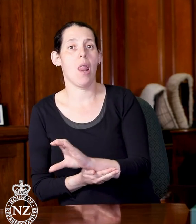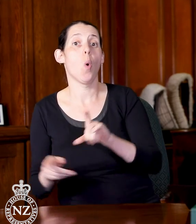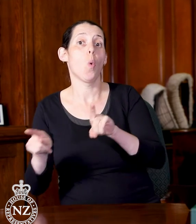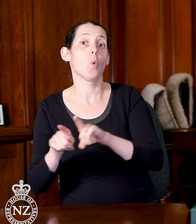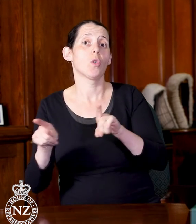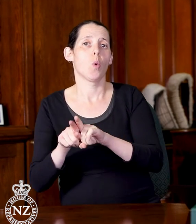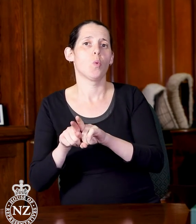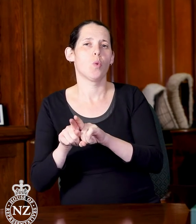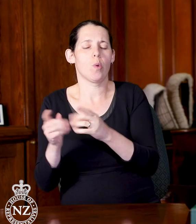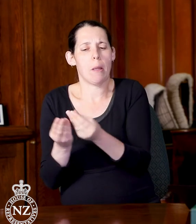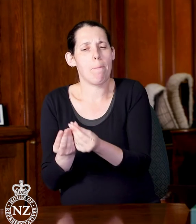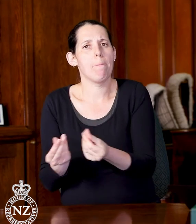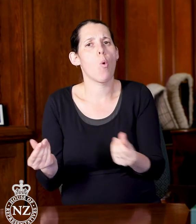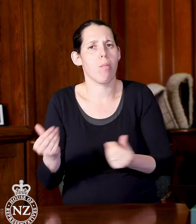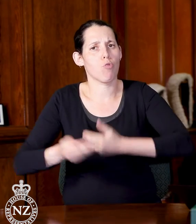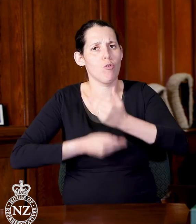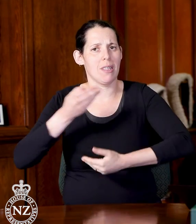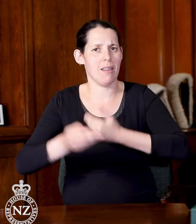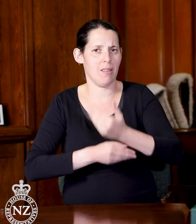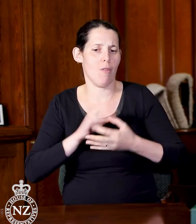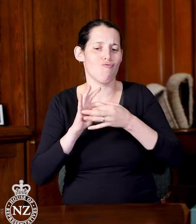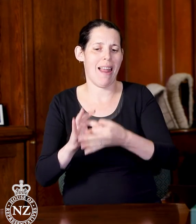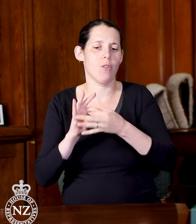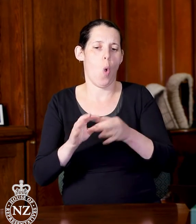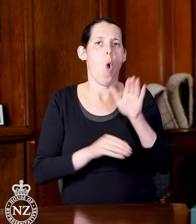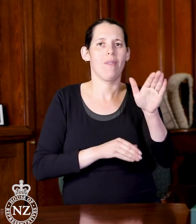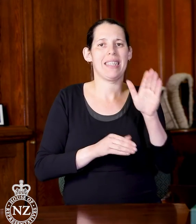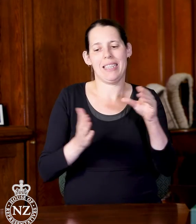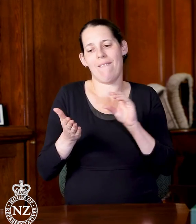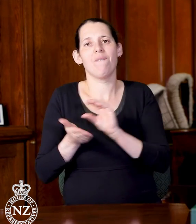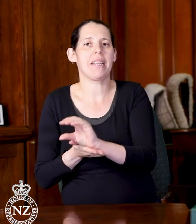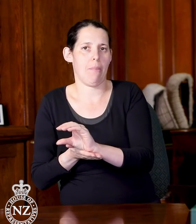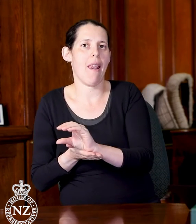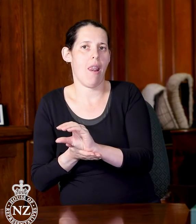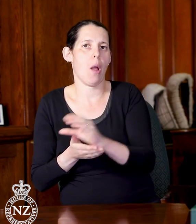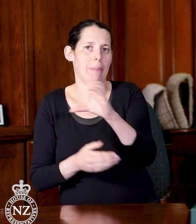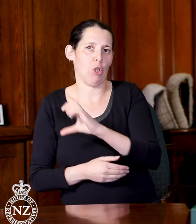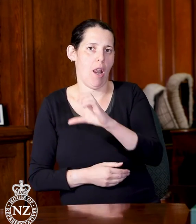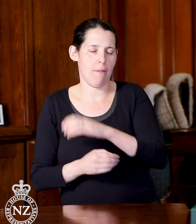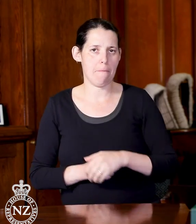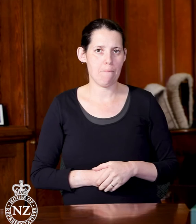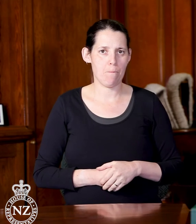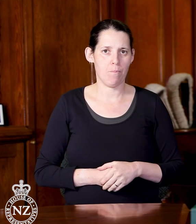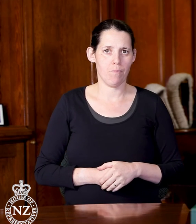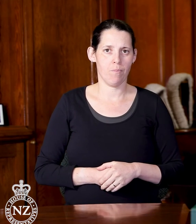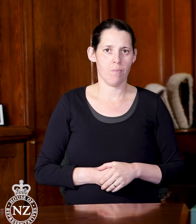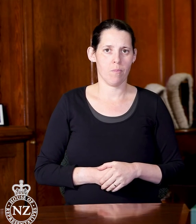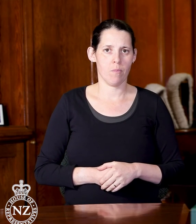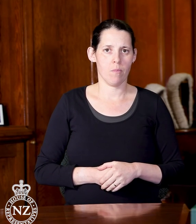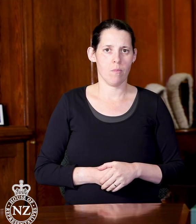around the Overseas Investment Commission. That's all that's going to happen today.